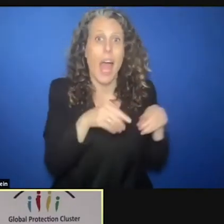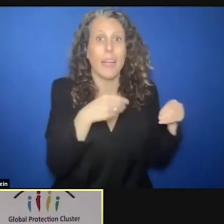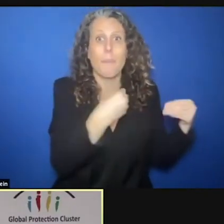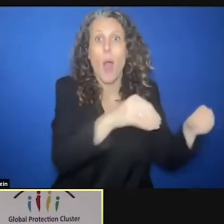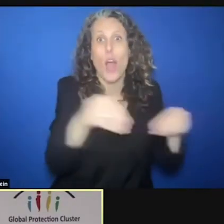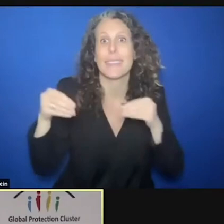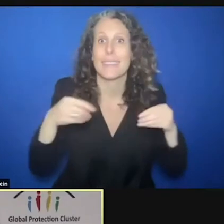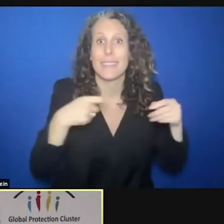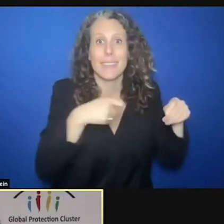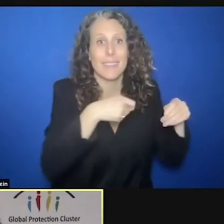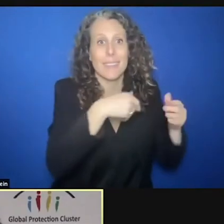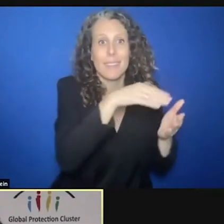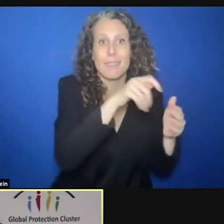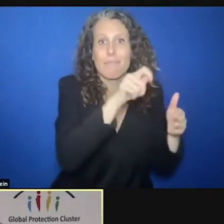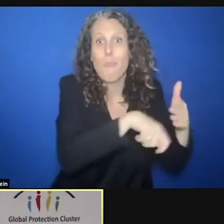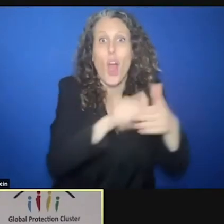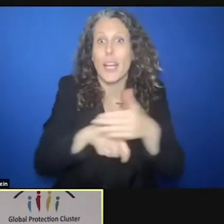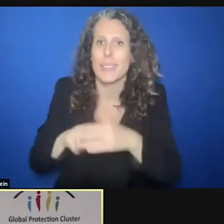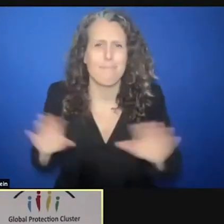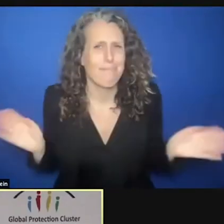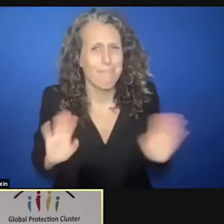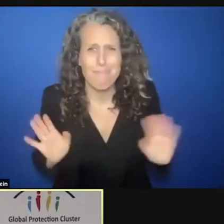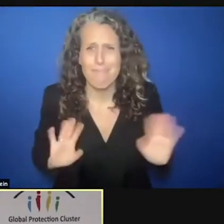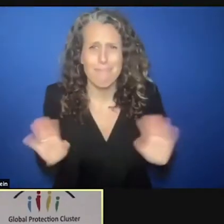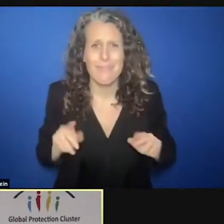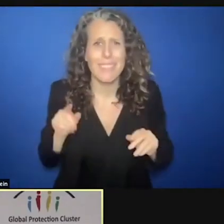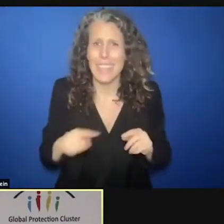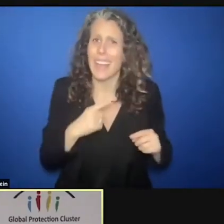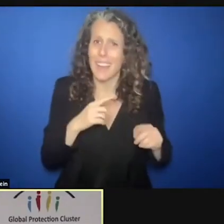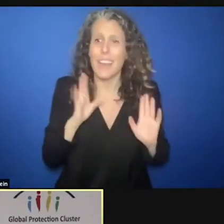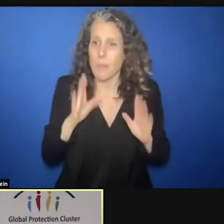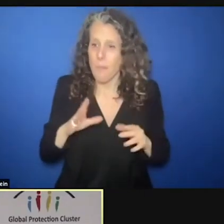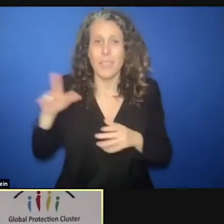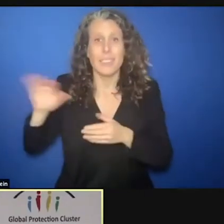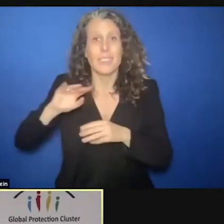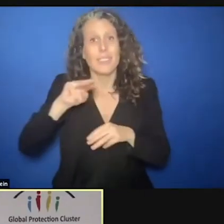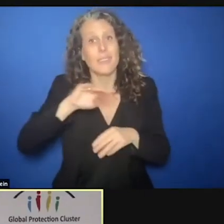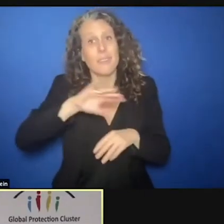that a humanitarians and member states have made together. No one is here to sell